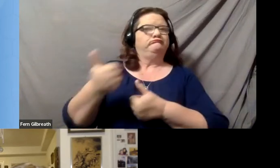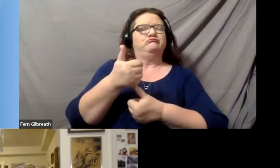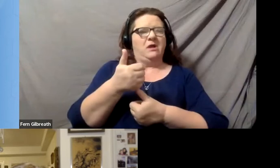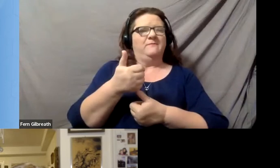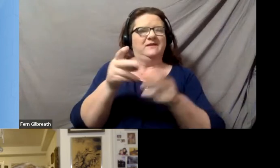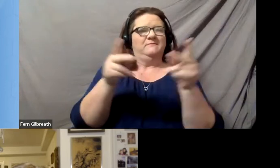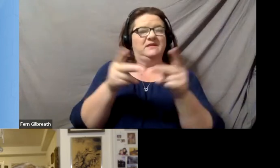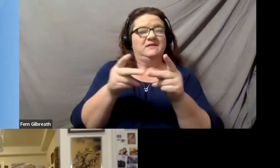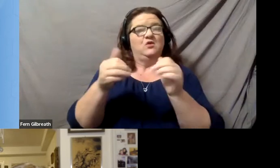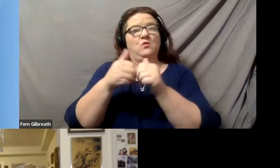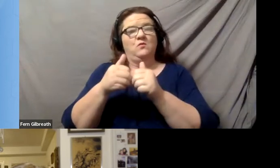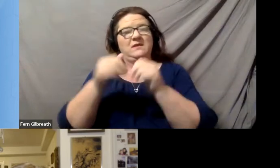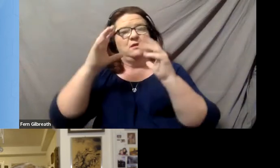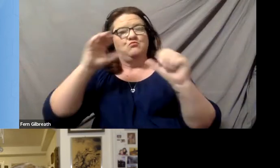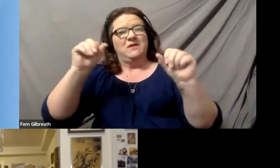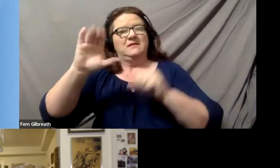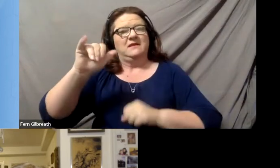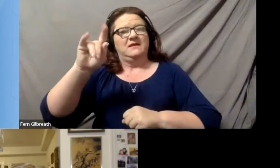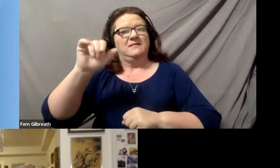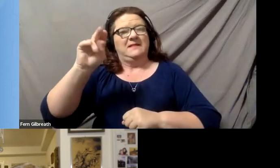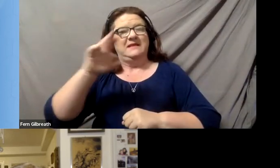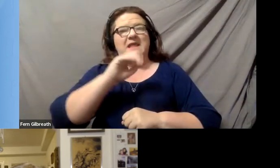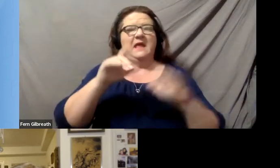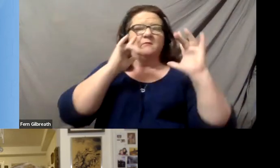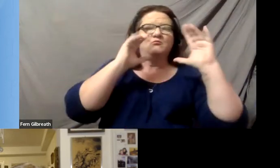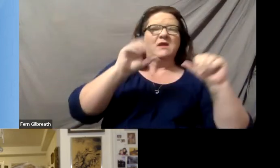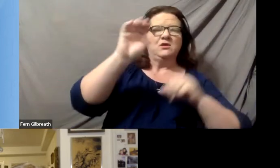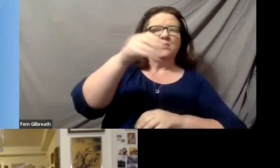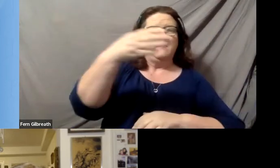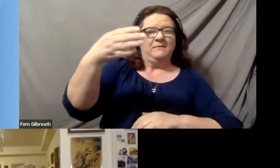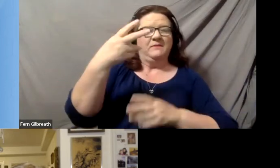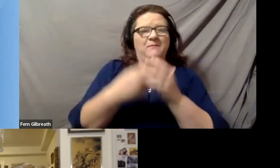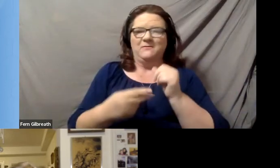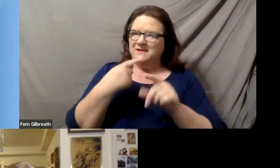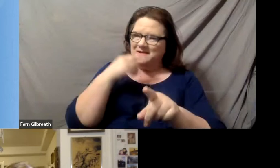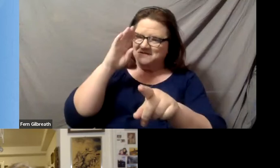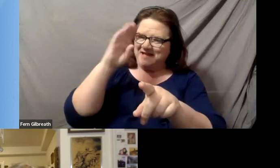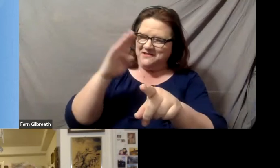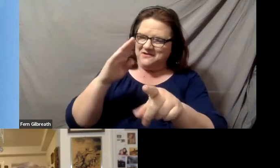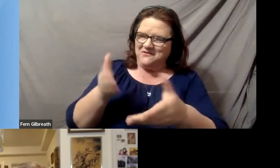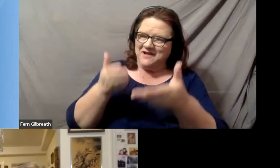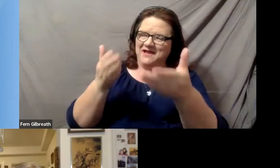the Clinton administration and the Obama administration. Judy, would you please say hello and offer a visual description